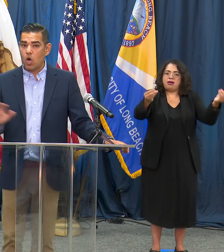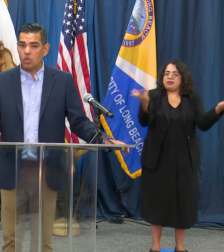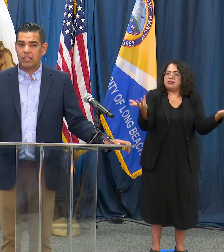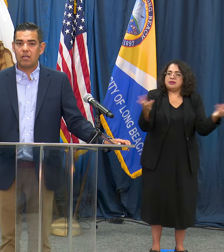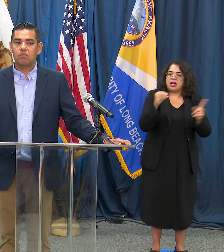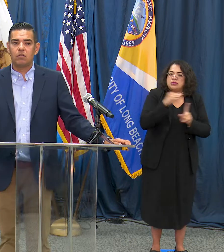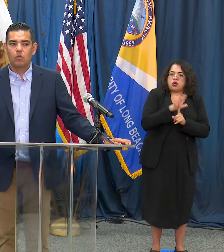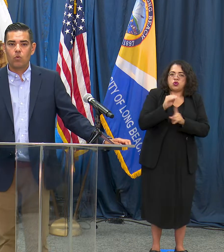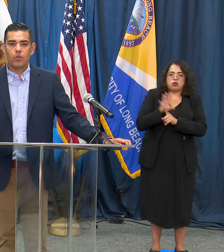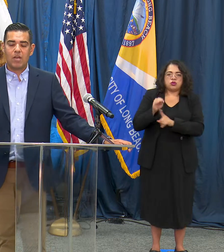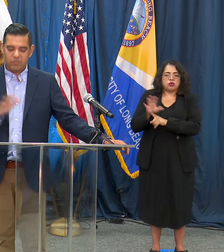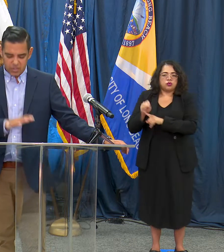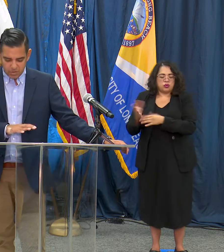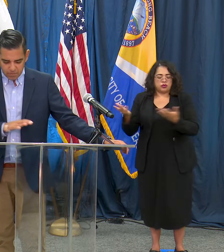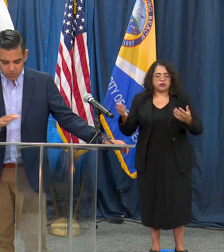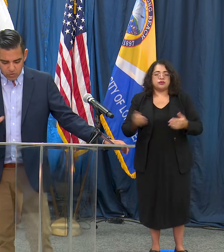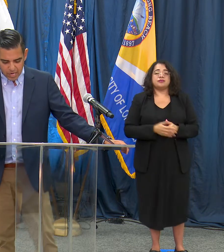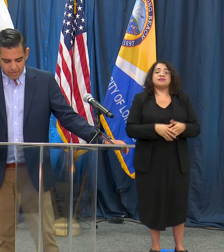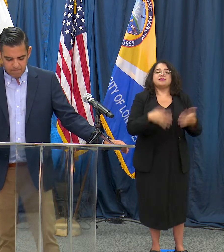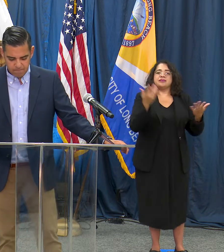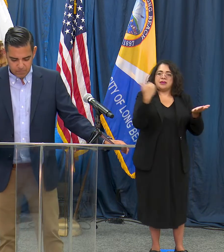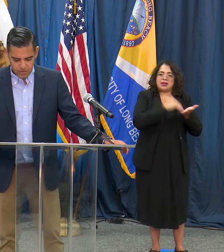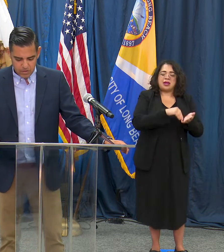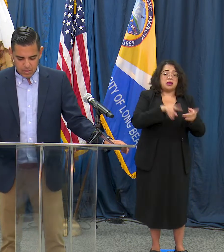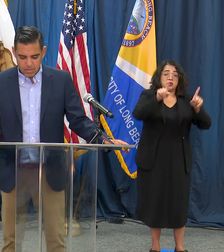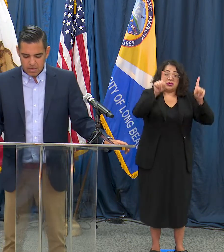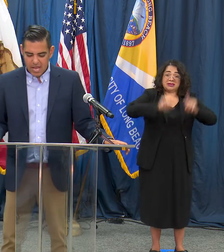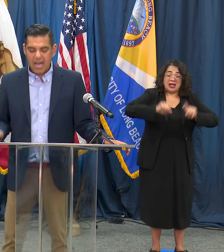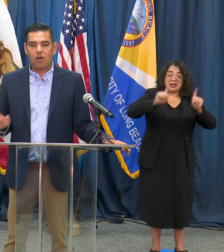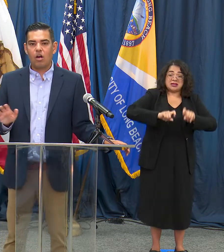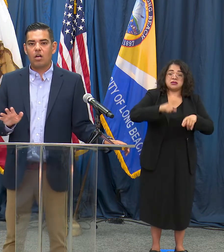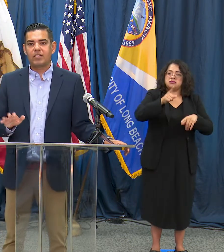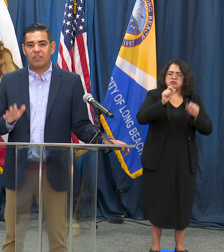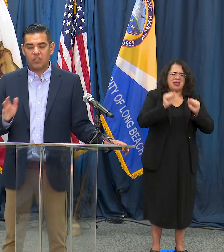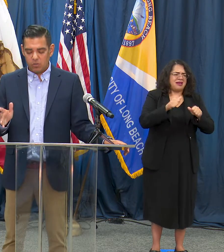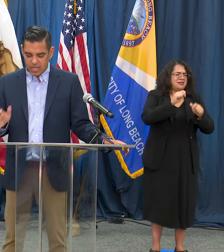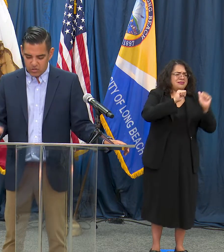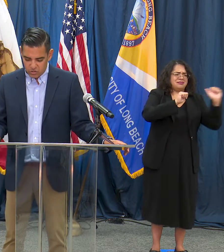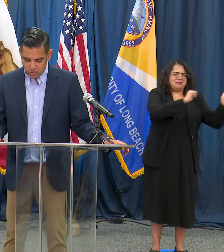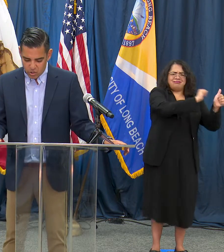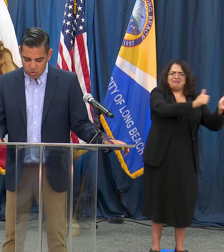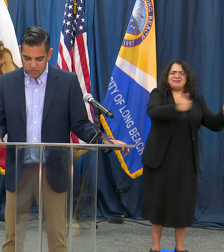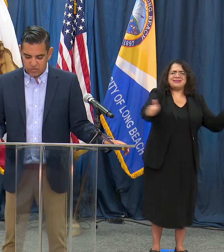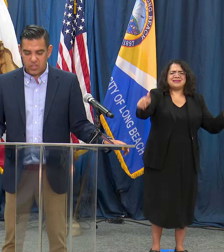all now whether you have symptoms or not at our testing locations across the city